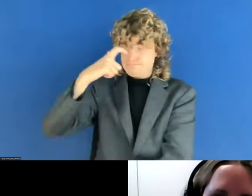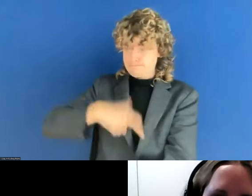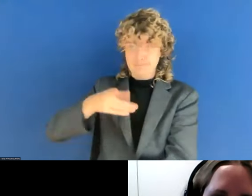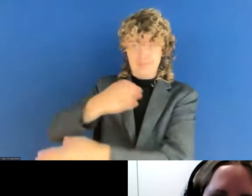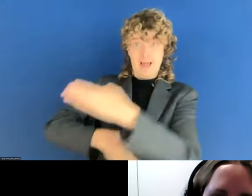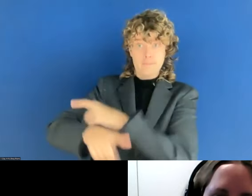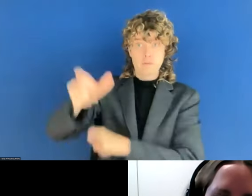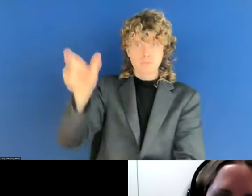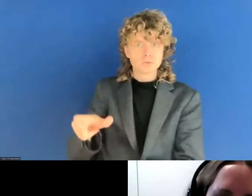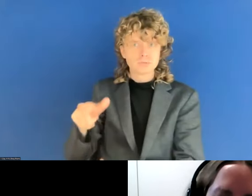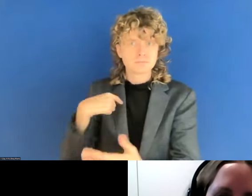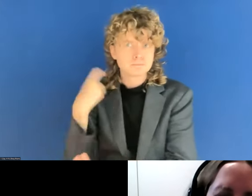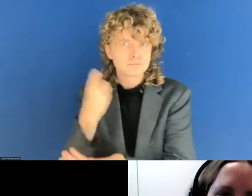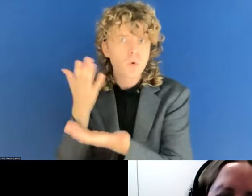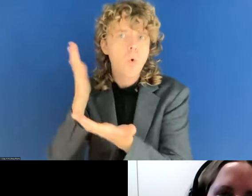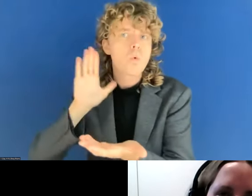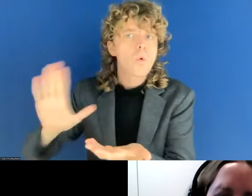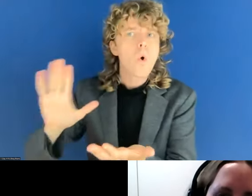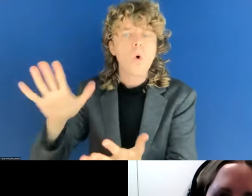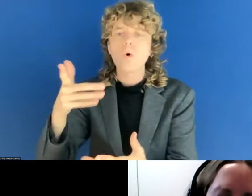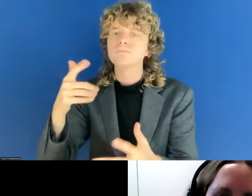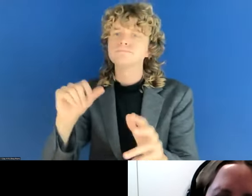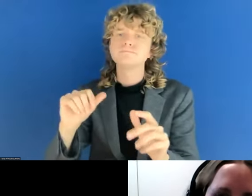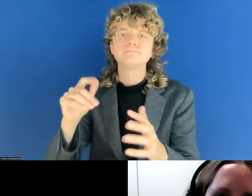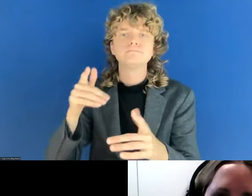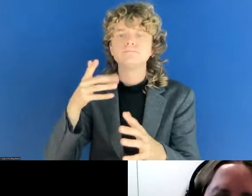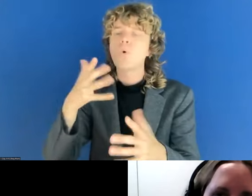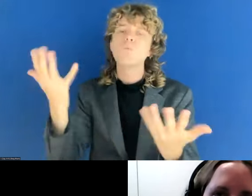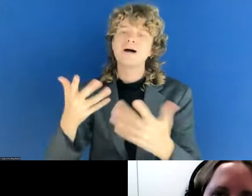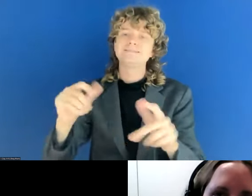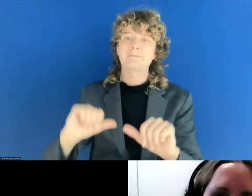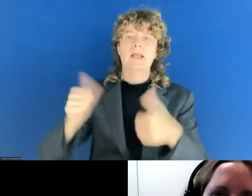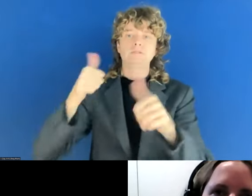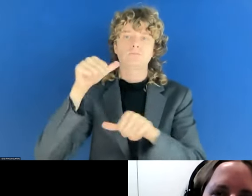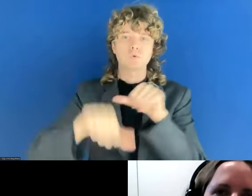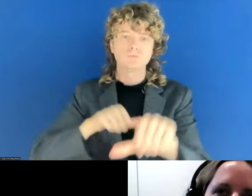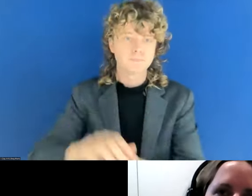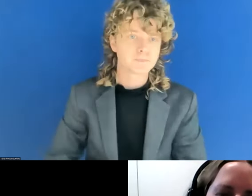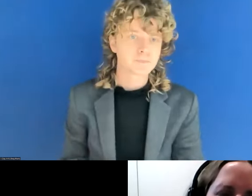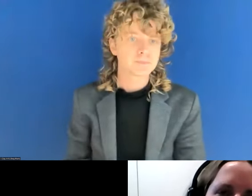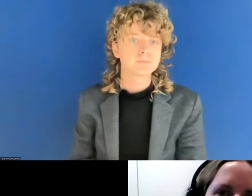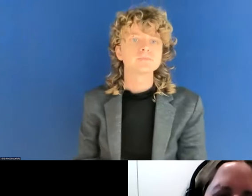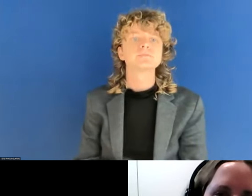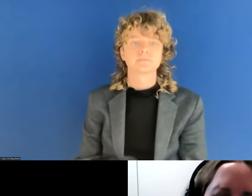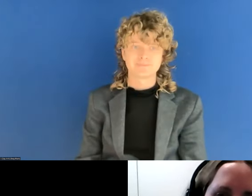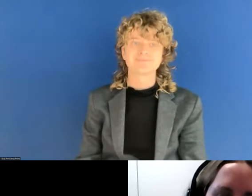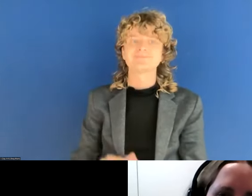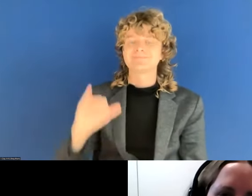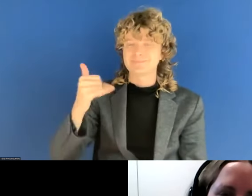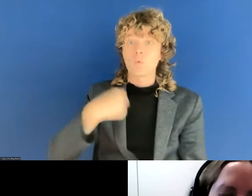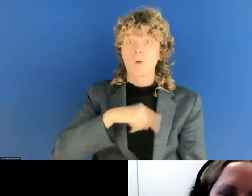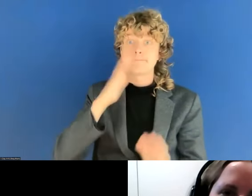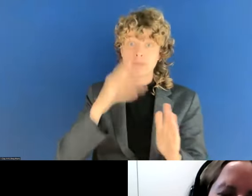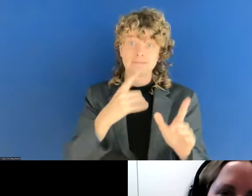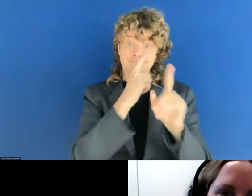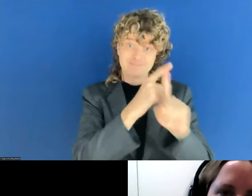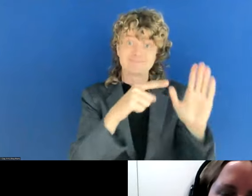Well, the aim is the compliance with the EN301549 standard and meeting all the